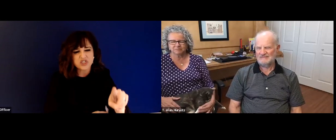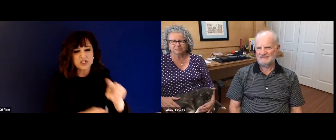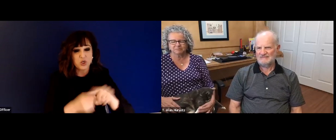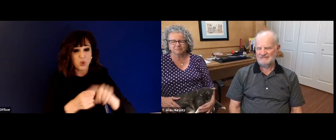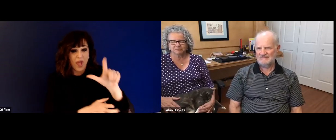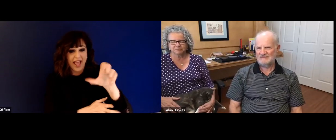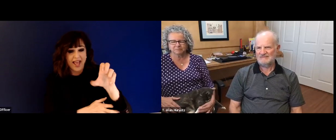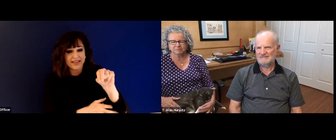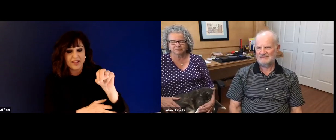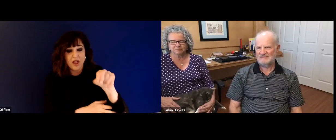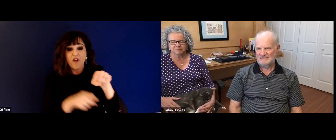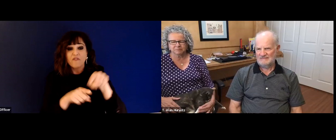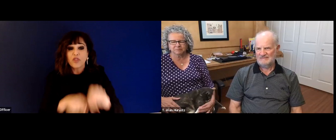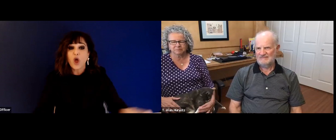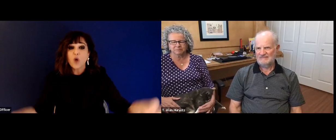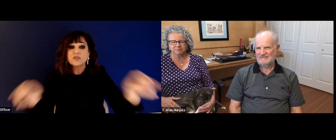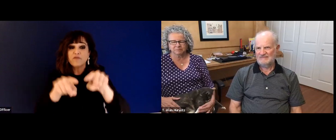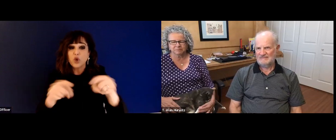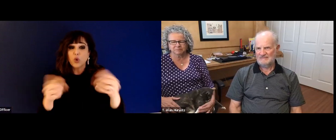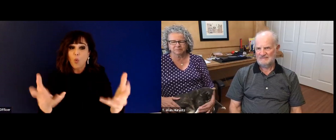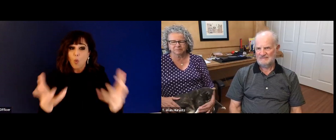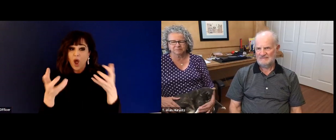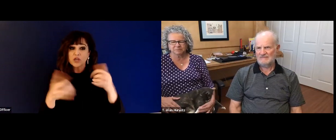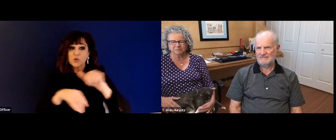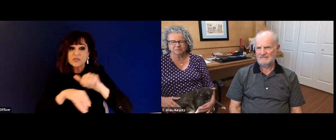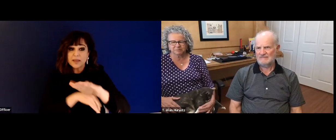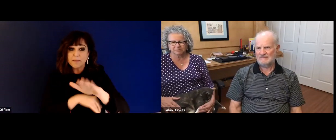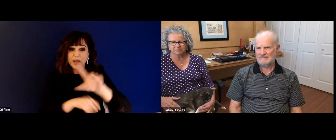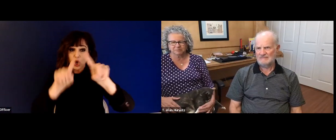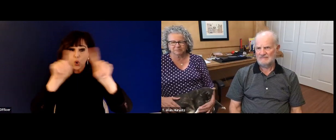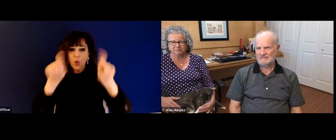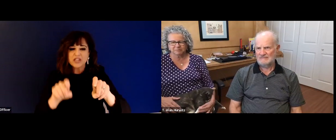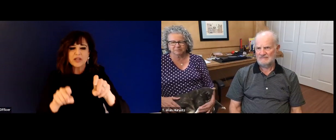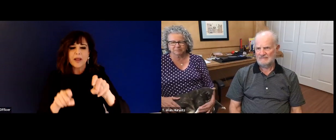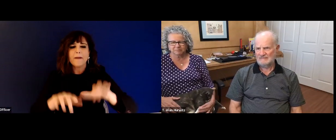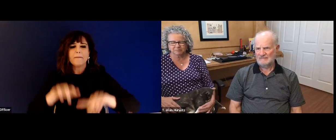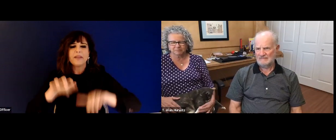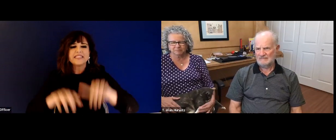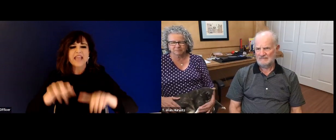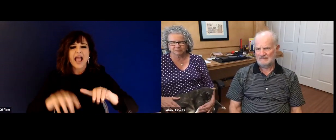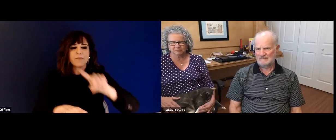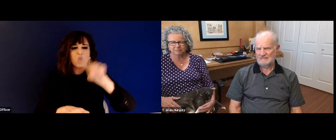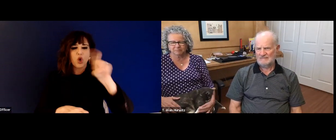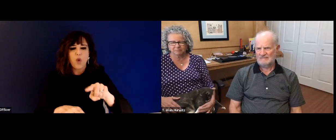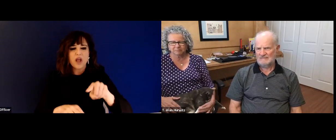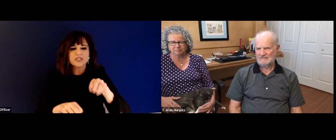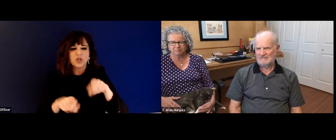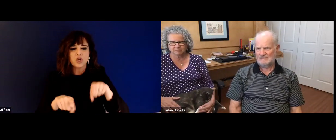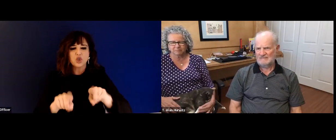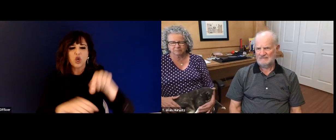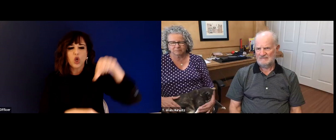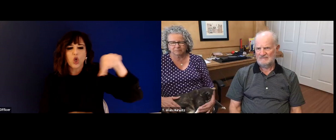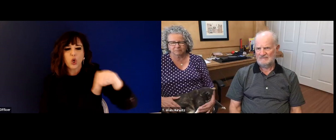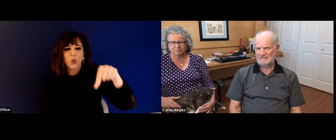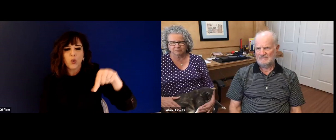for Gallaudet University. Okay, so now I'm going to ask questions to Alan, I'm going to ask about three to five